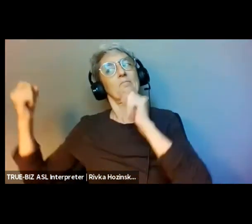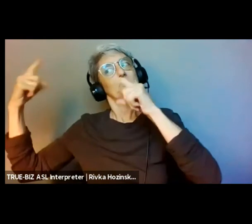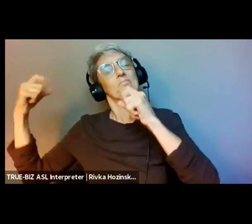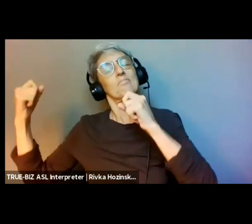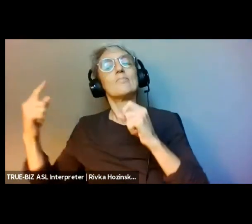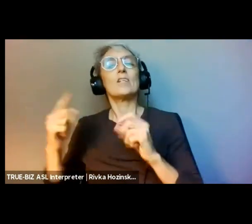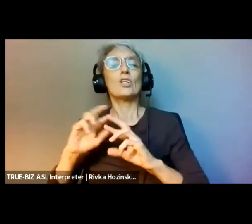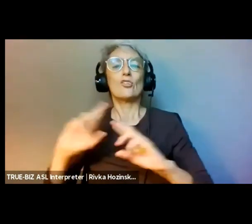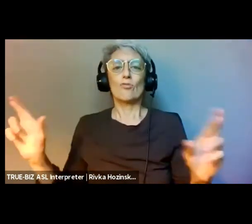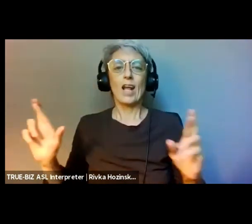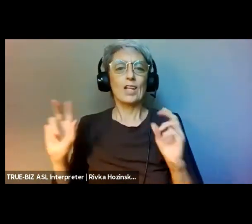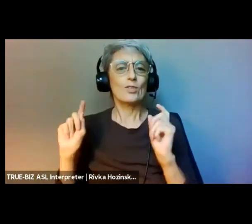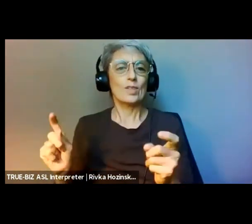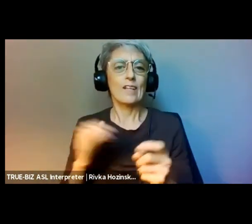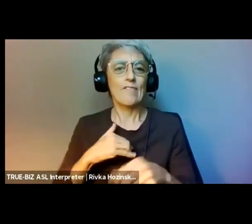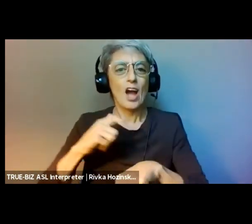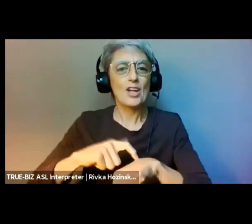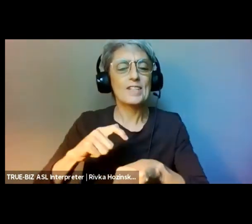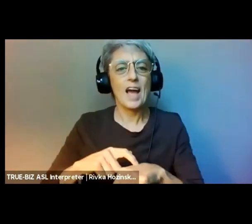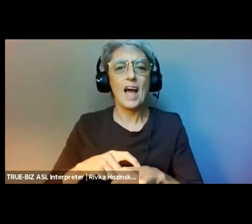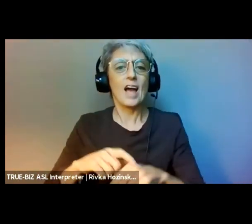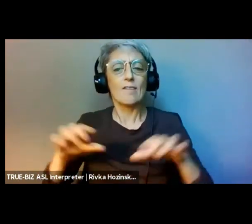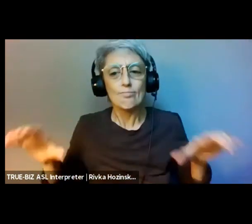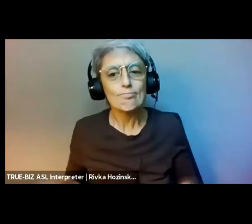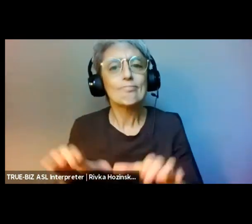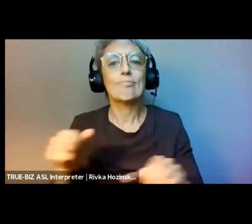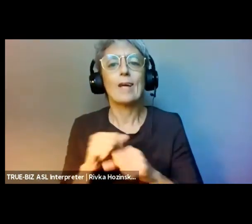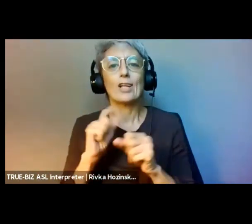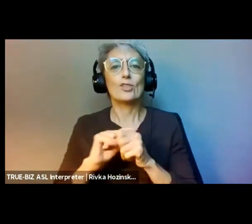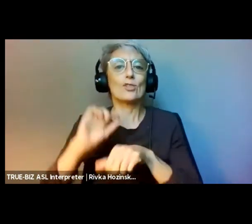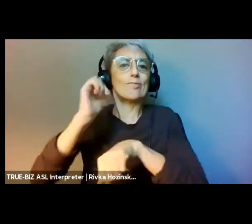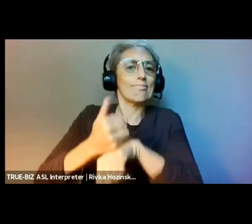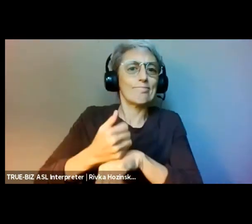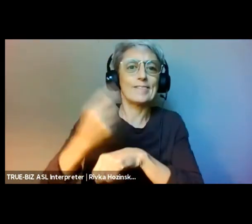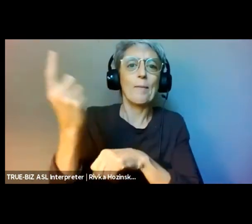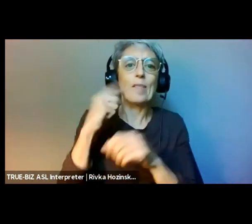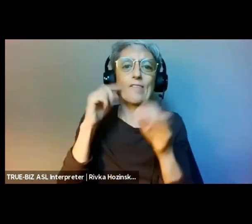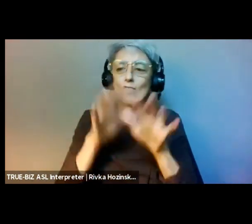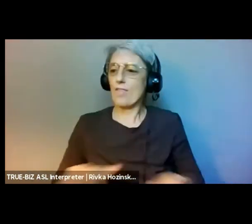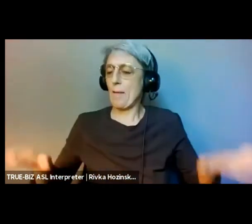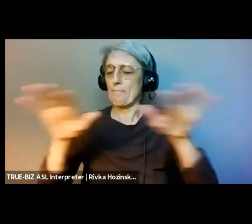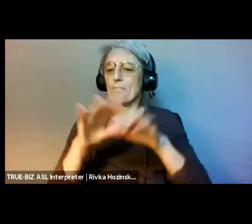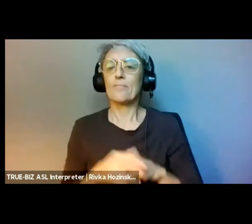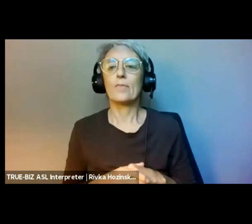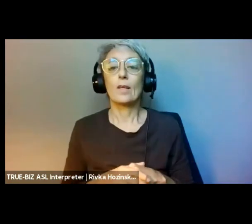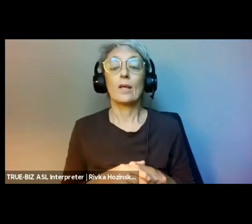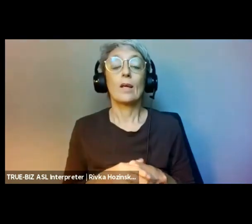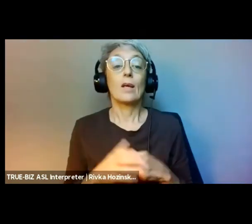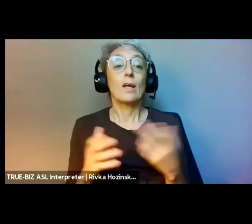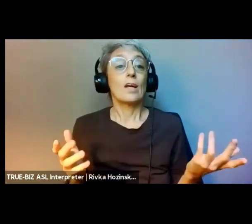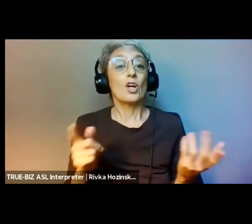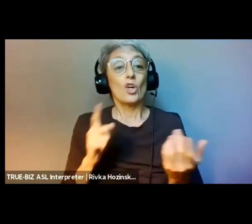This is the just transition framework as it has been articulated by the Climate Justice Alliance